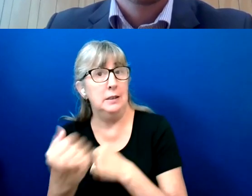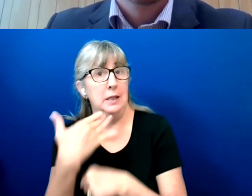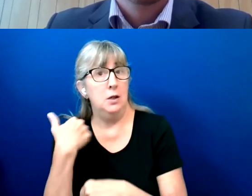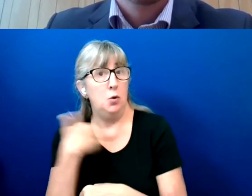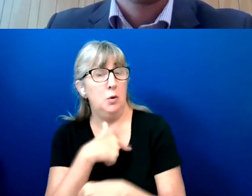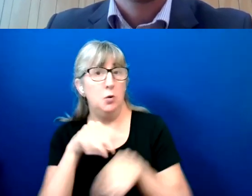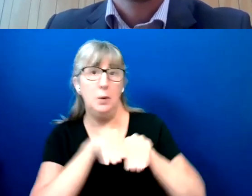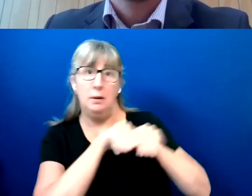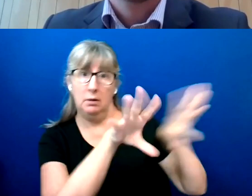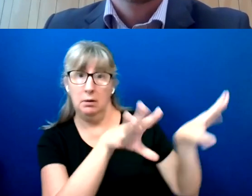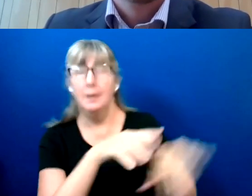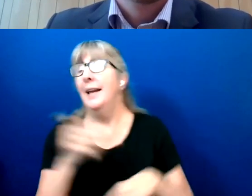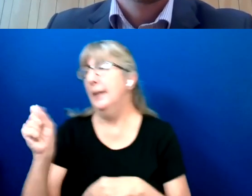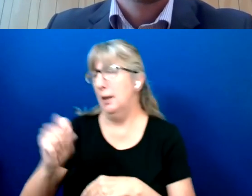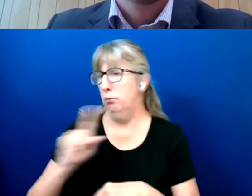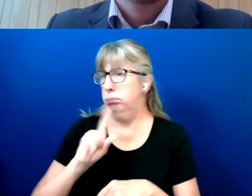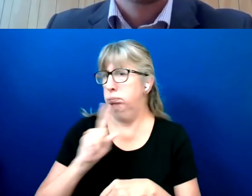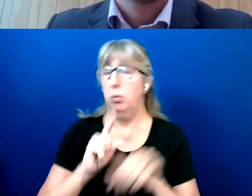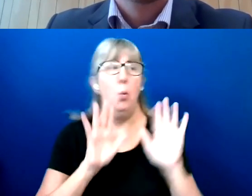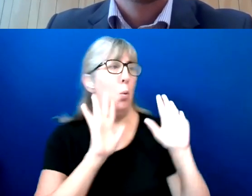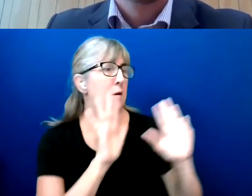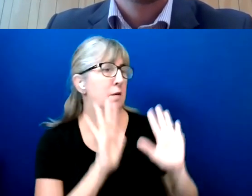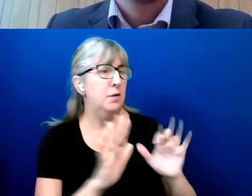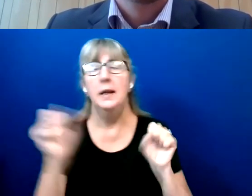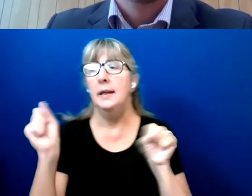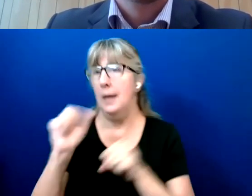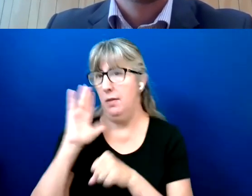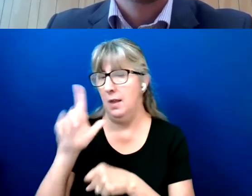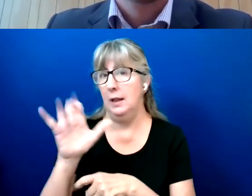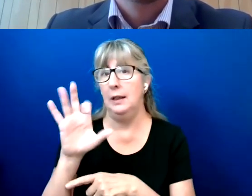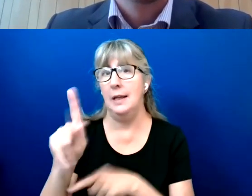Absolutely. So we'll have those links on our HAVA webpage.